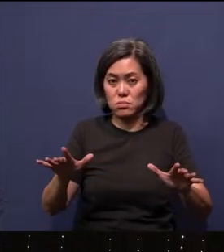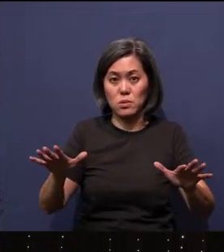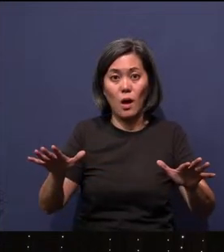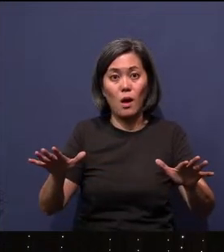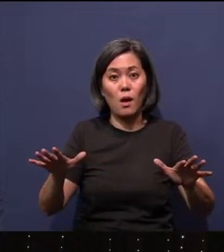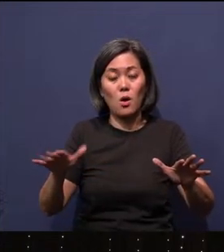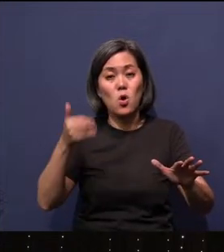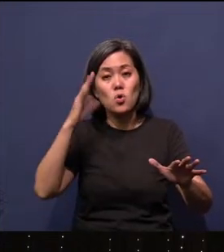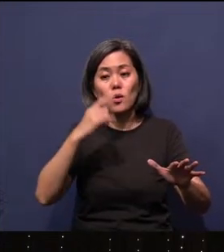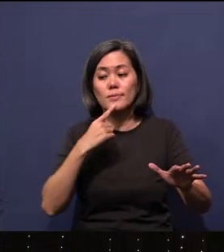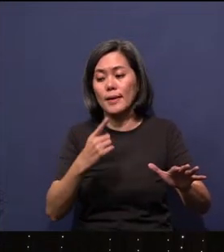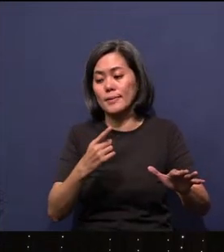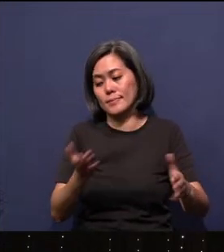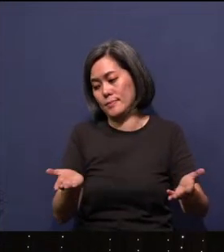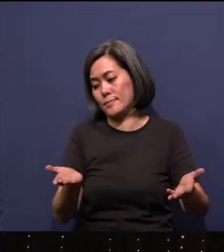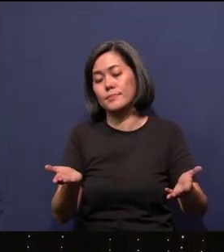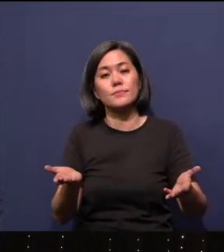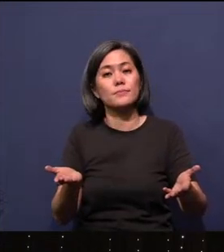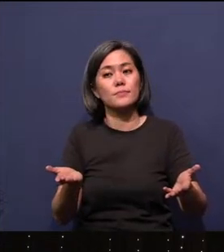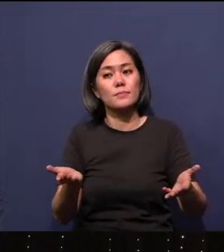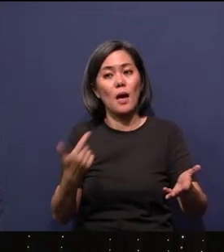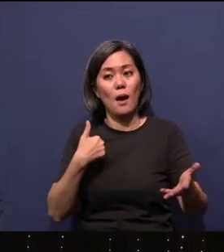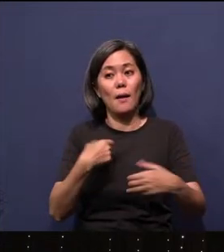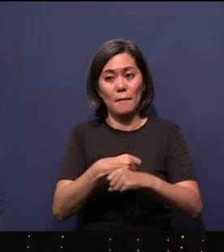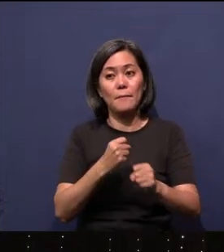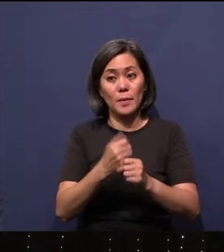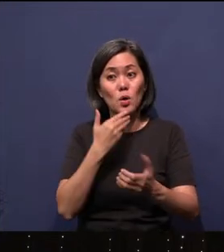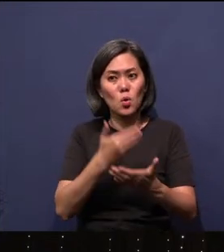God says, "Aha, I will make good. How will I make good?"